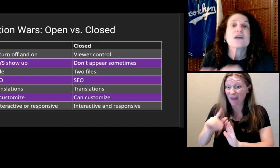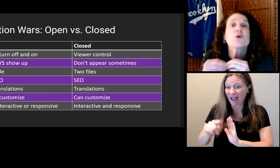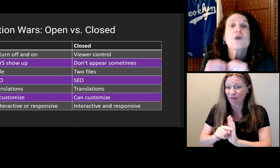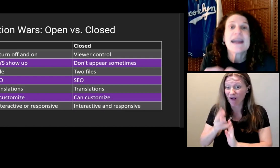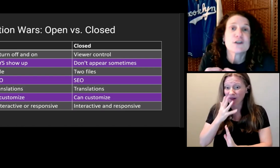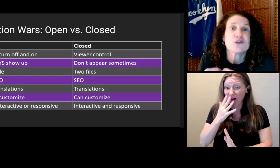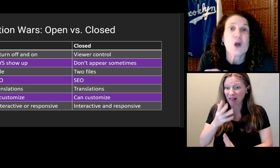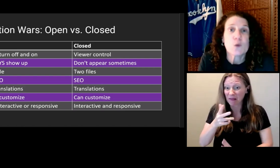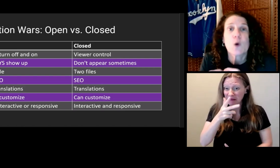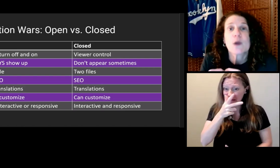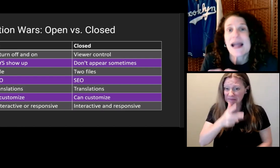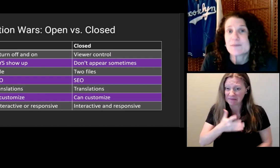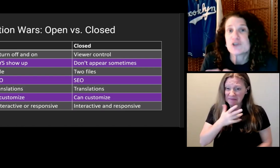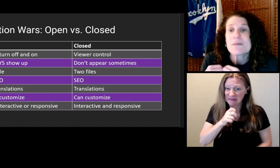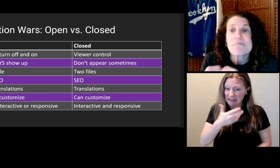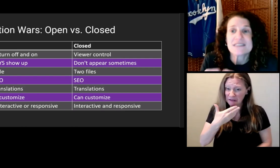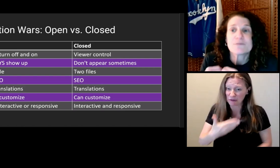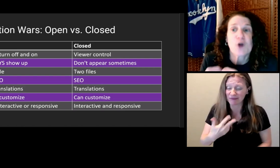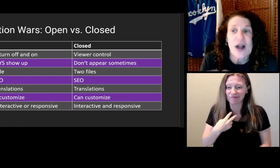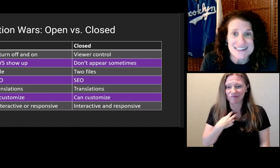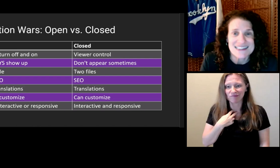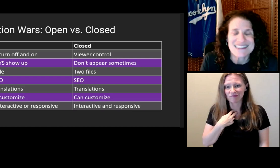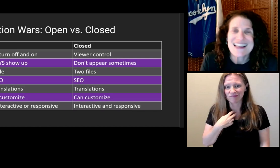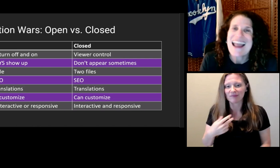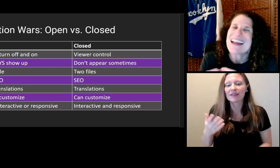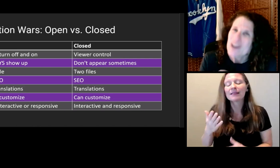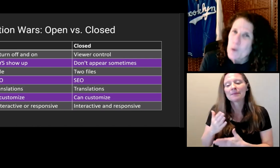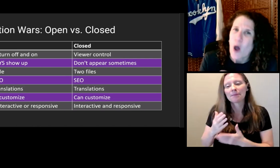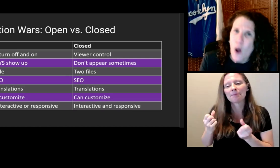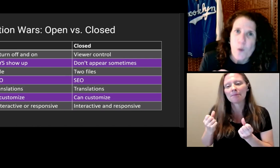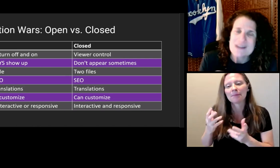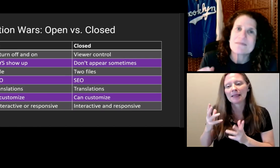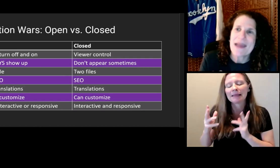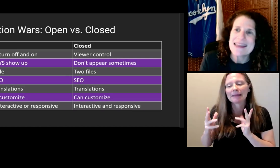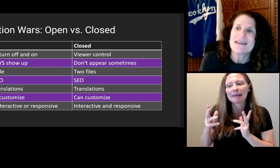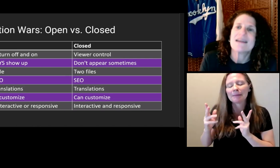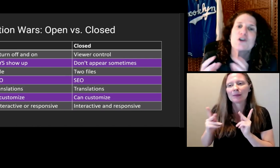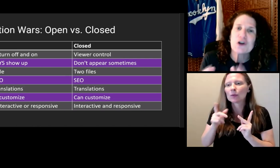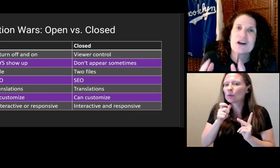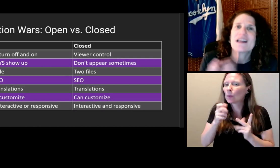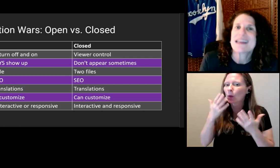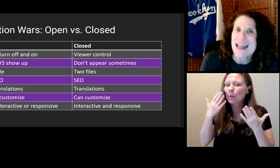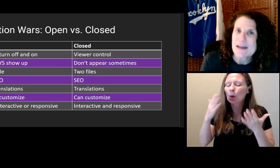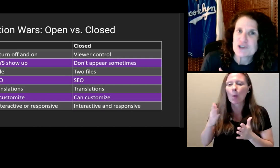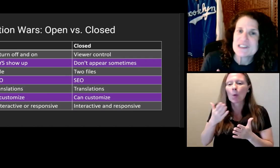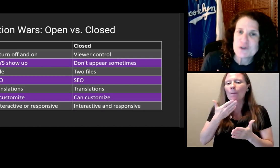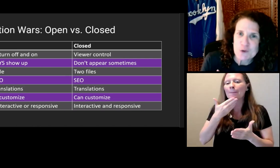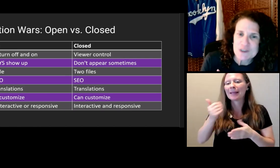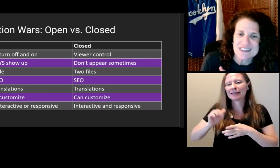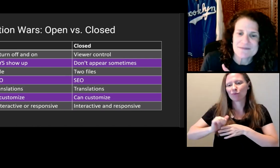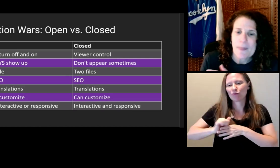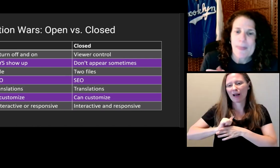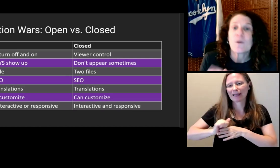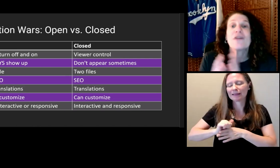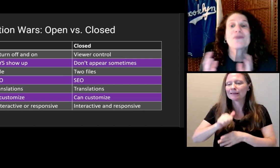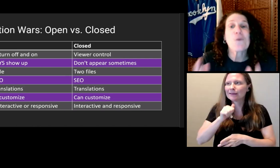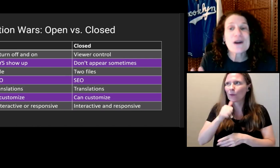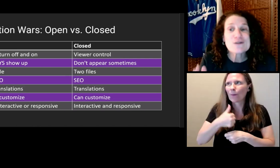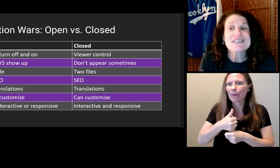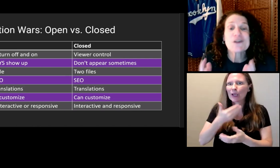Many creators don't know captioning best practices and don't always make good captioning choices.